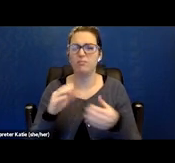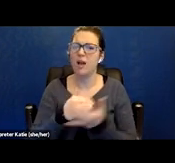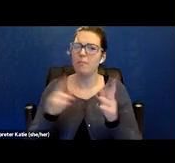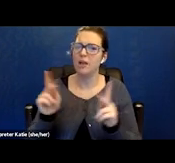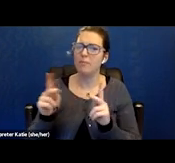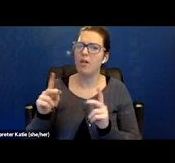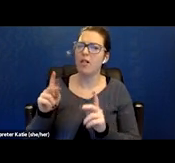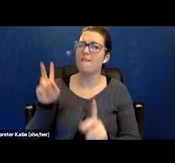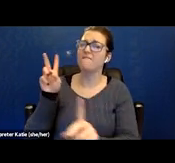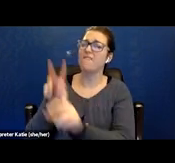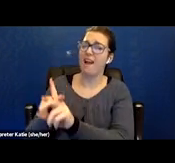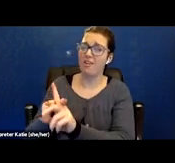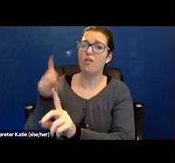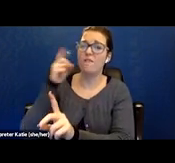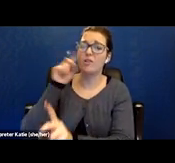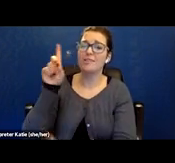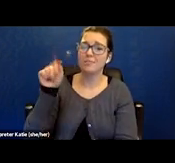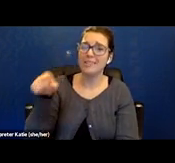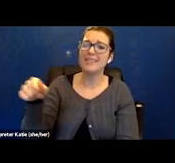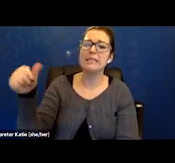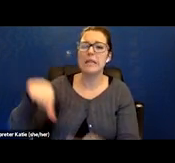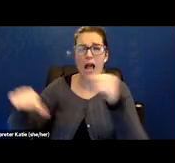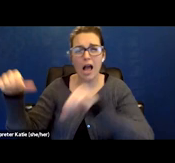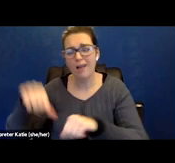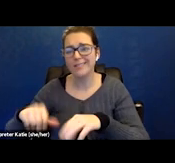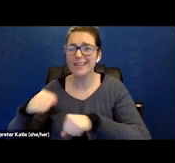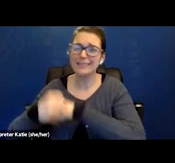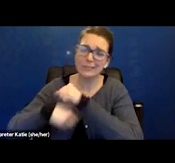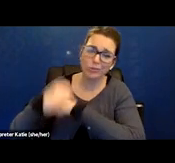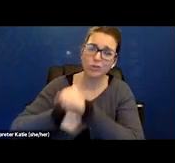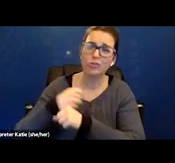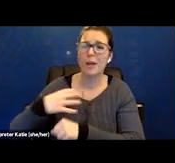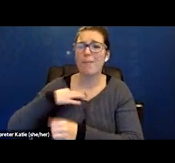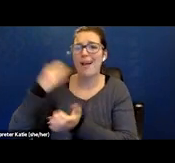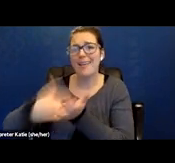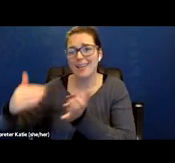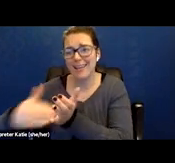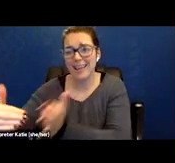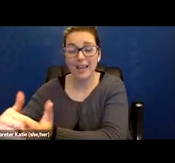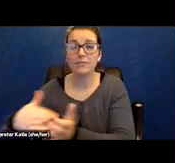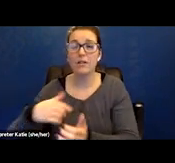and it taking years and denials and reapplying. I went through on the first shot